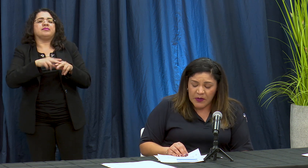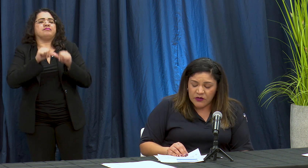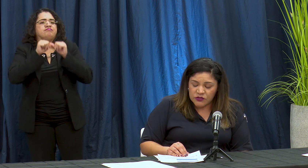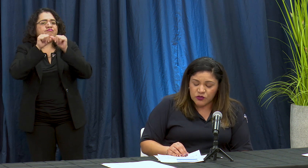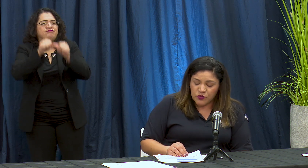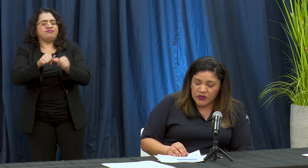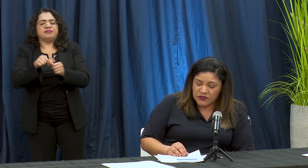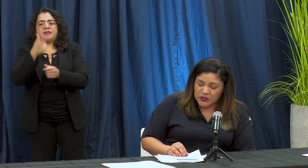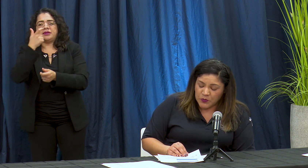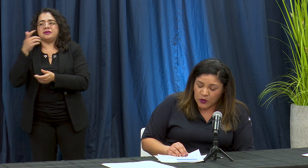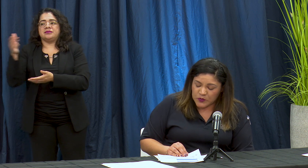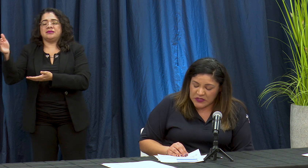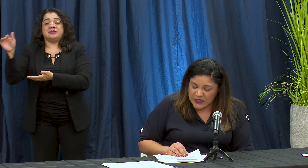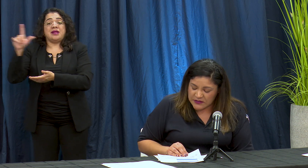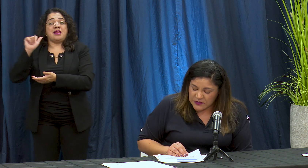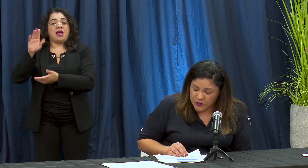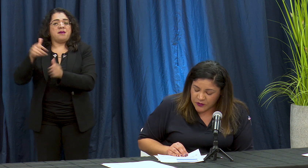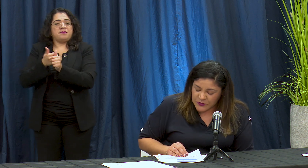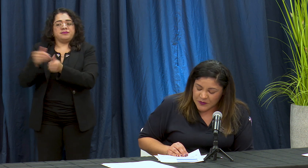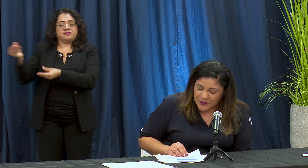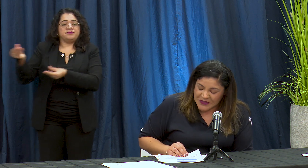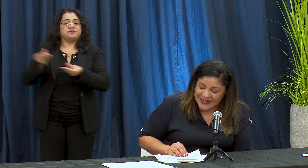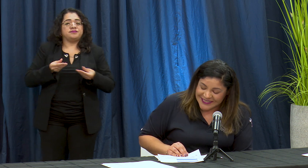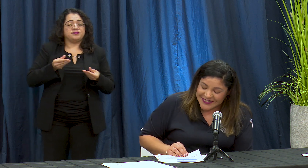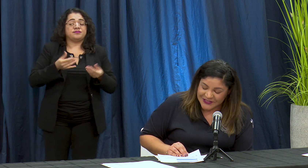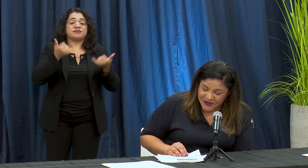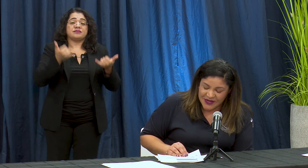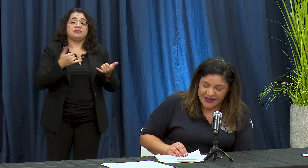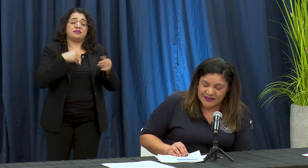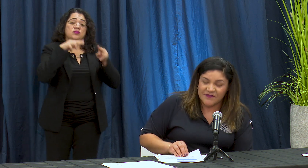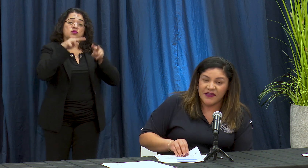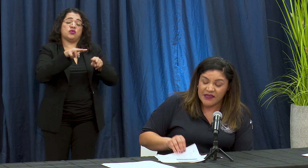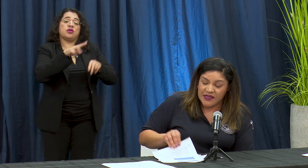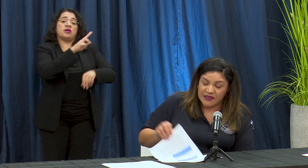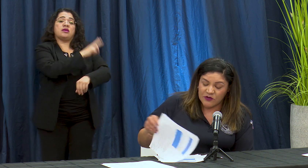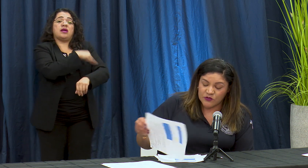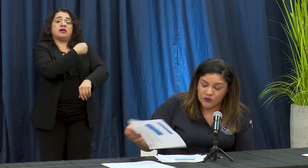para nuestros números de spas Patil Hospital ization Activa de los últimos